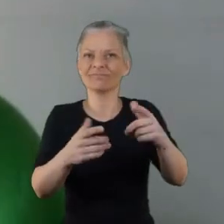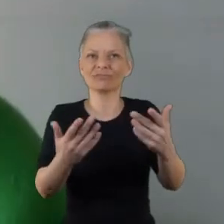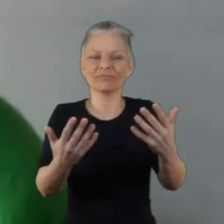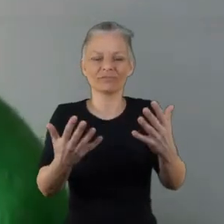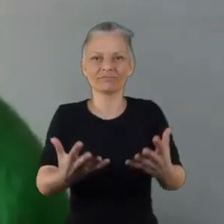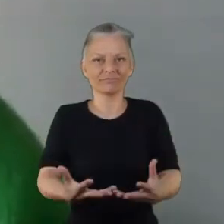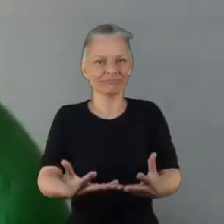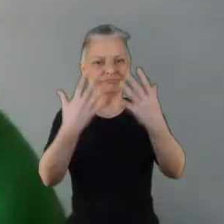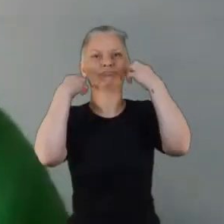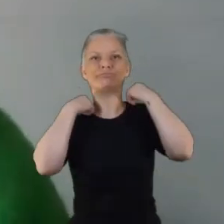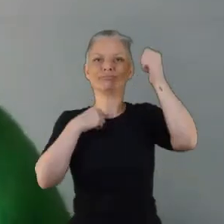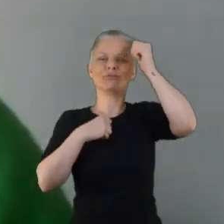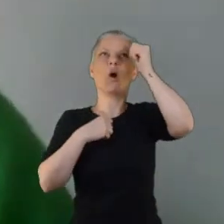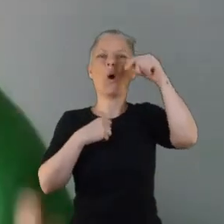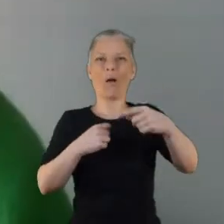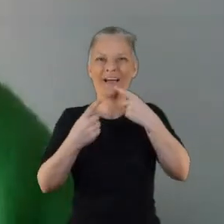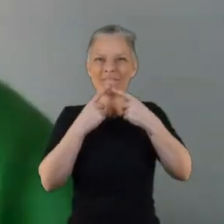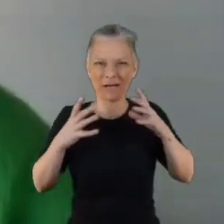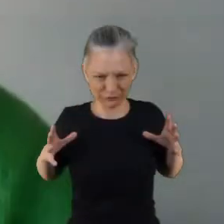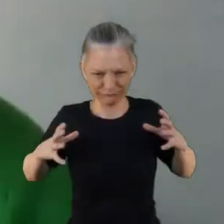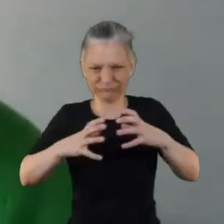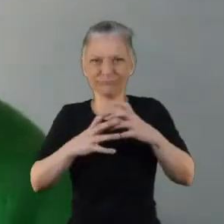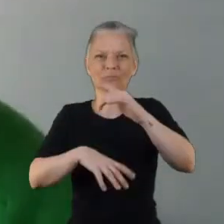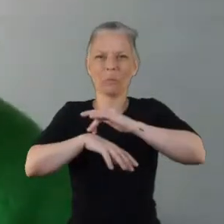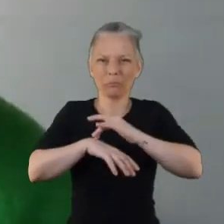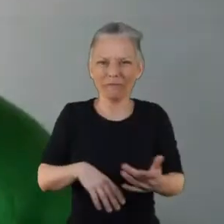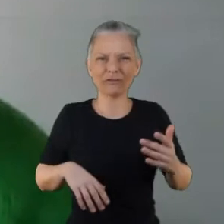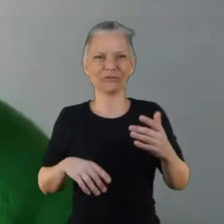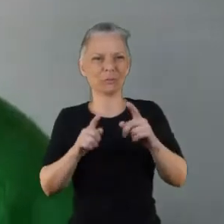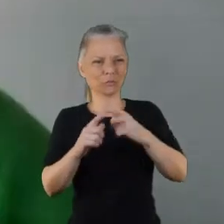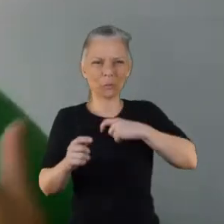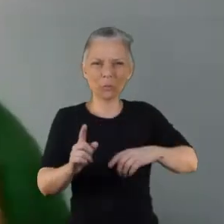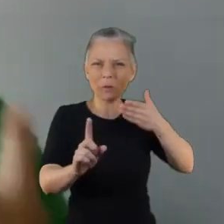want to talk about the future of lived experience engagement so I'm going to come to yourselves